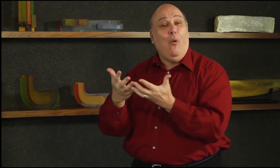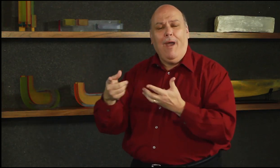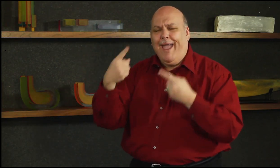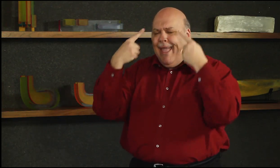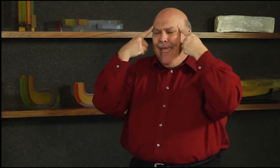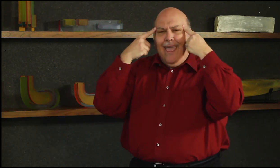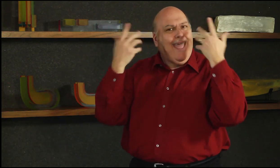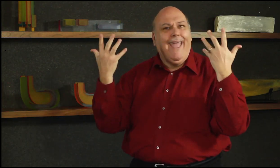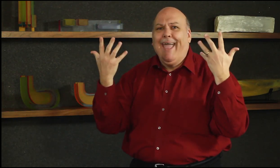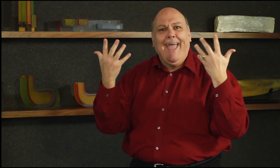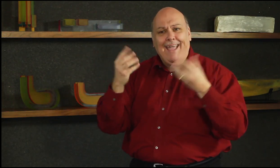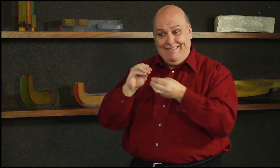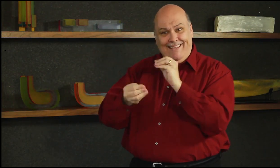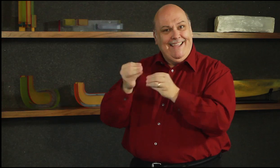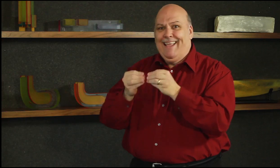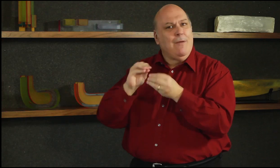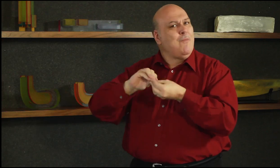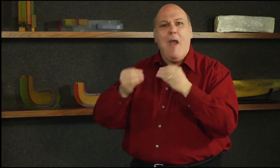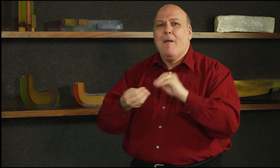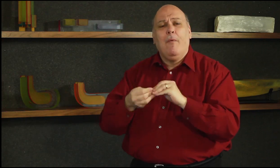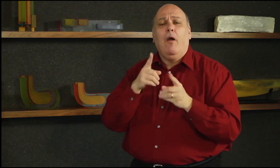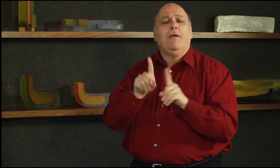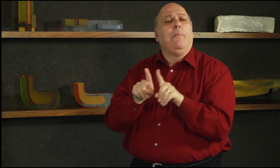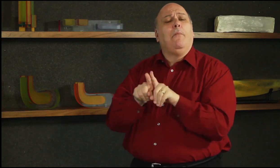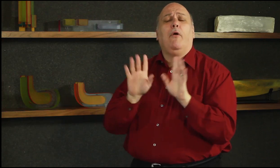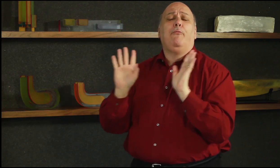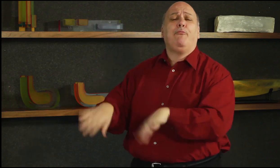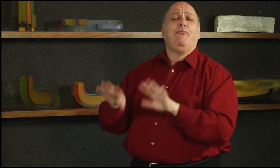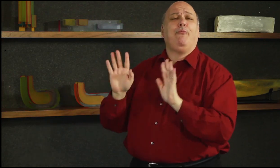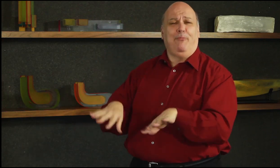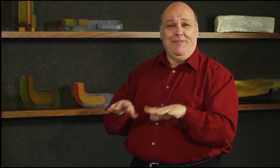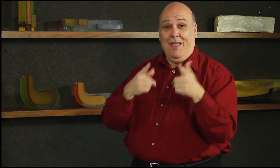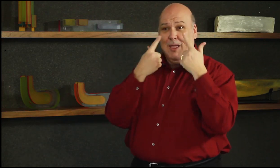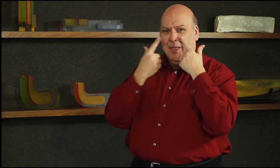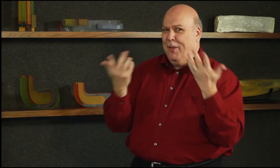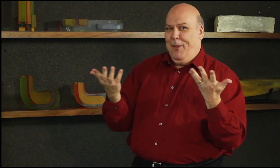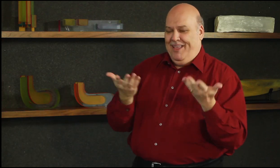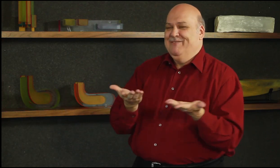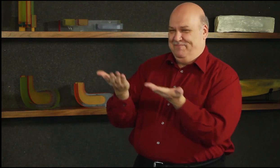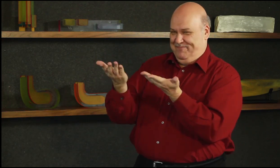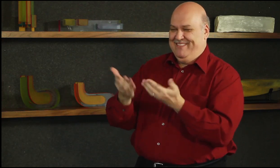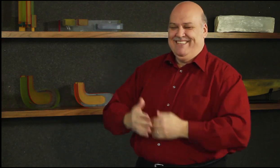will feature one “Deaf Challenge” clip as our food for thought.